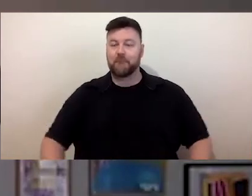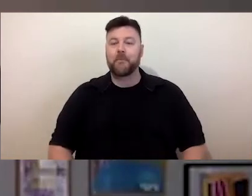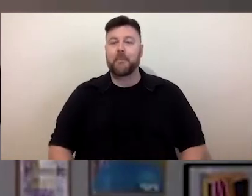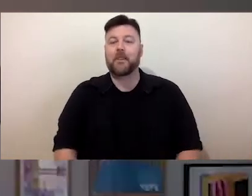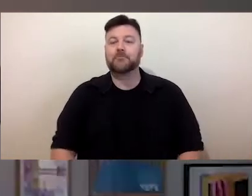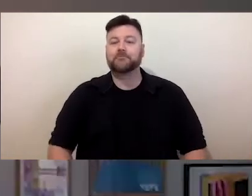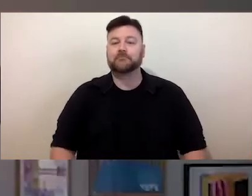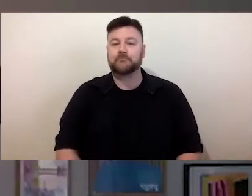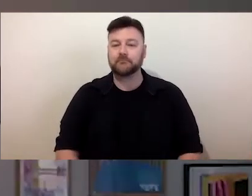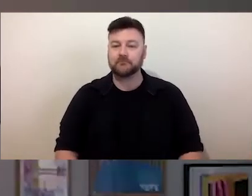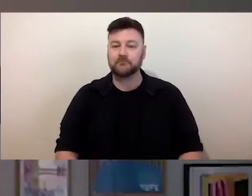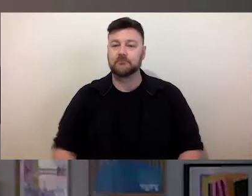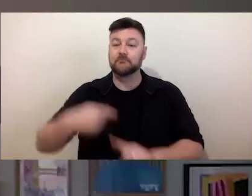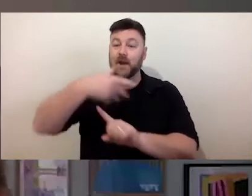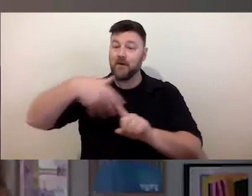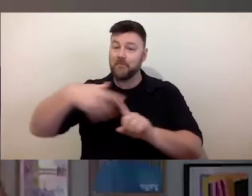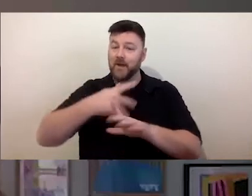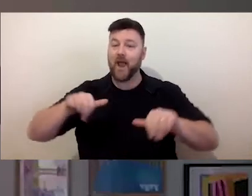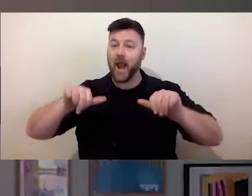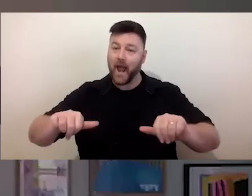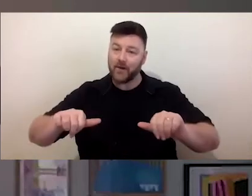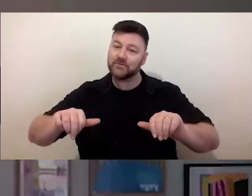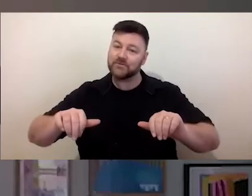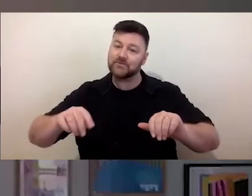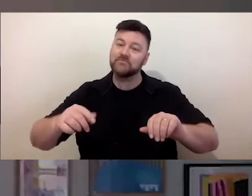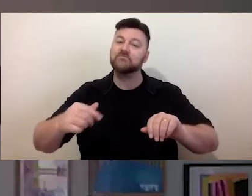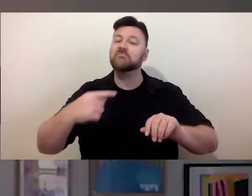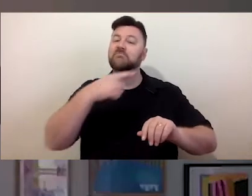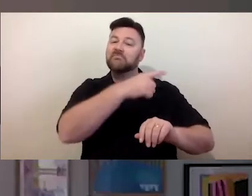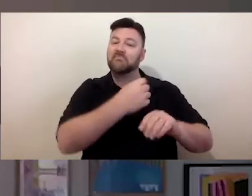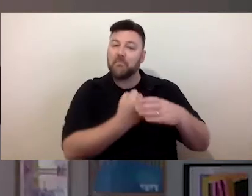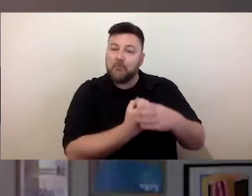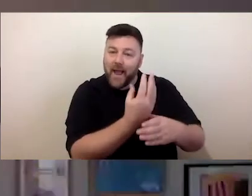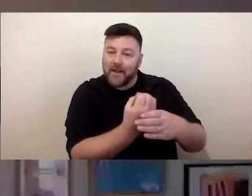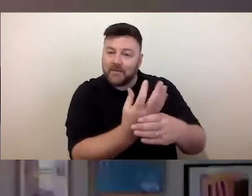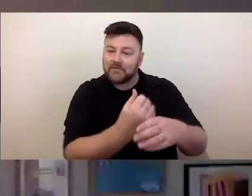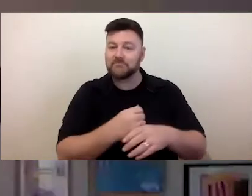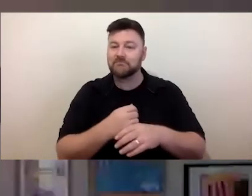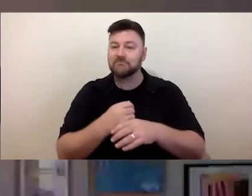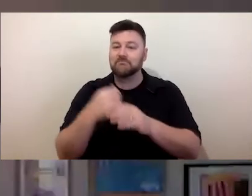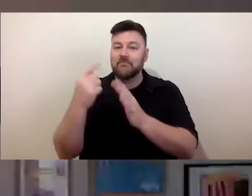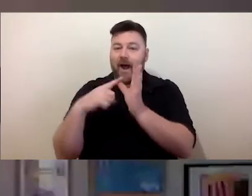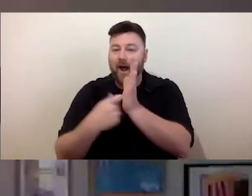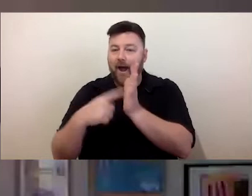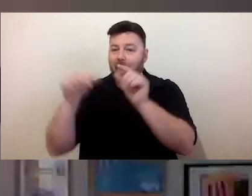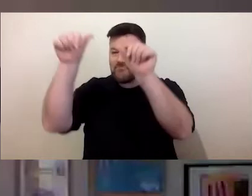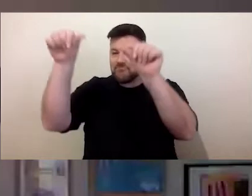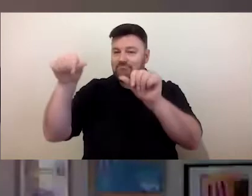In the background is my living room - you can see some plants behind me, some artworks on the wall, and a couch.